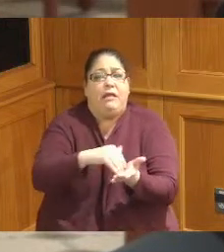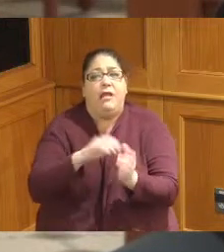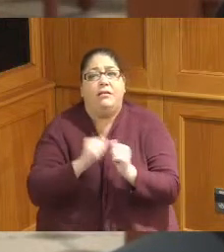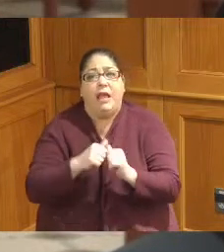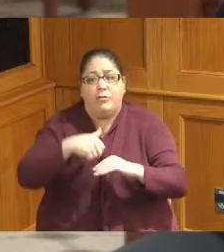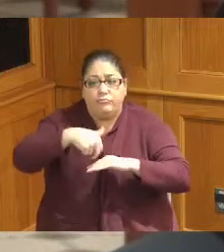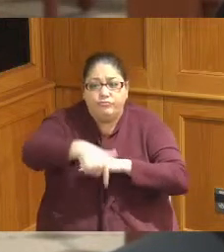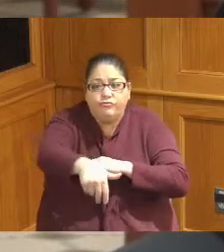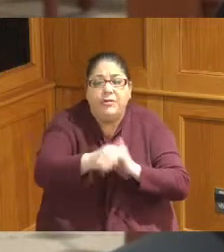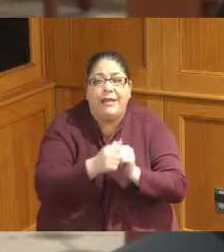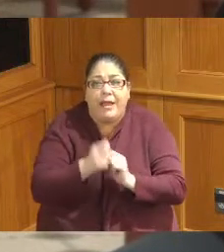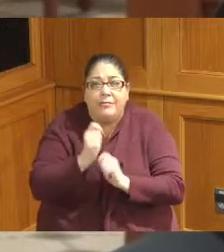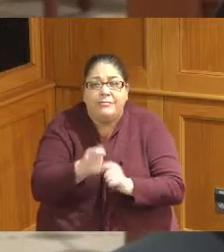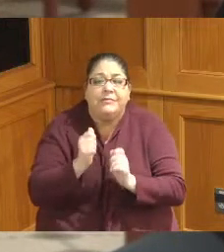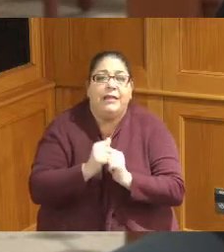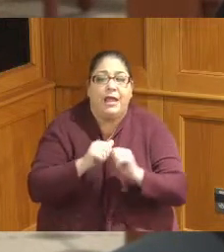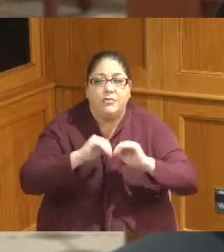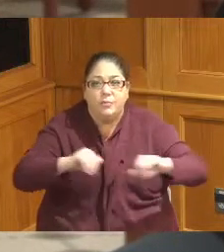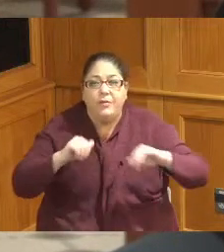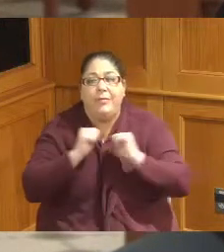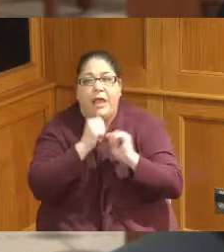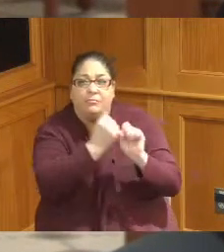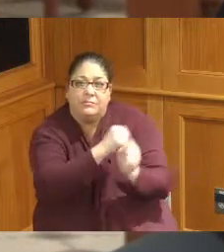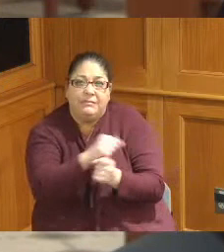so I think I'll pause there I don't want to take up too much time but I know you might